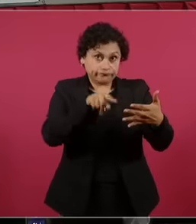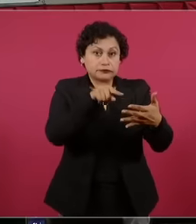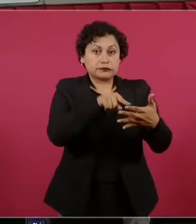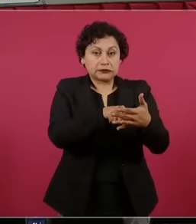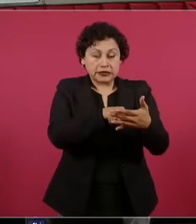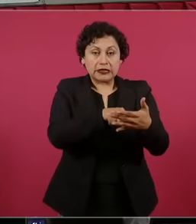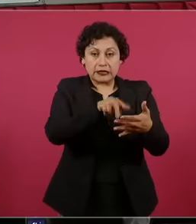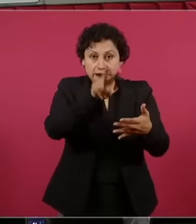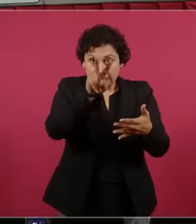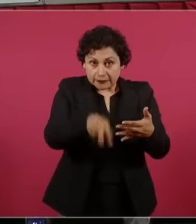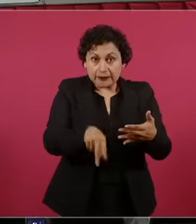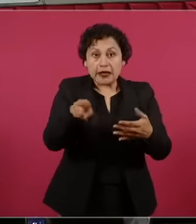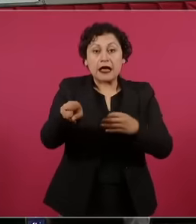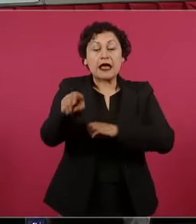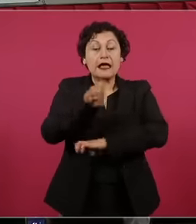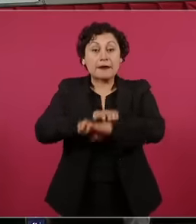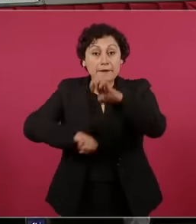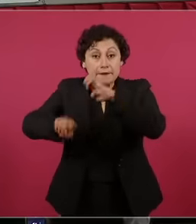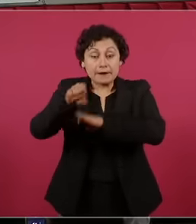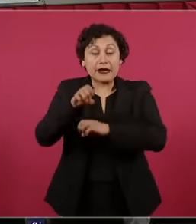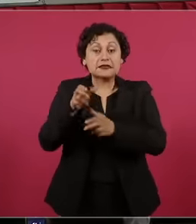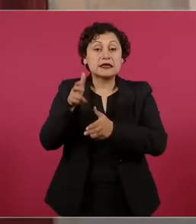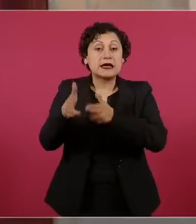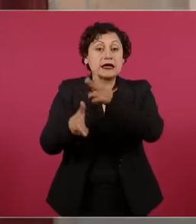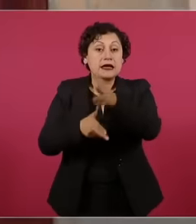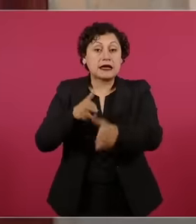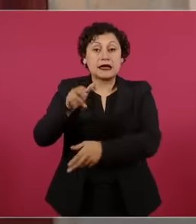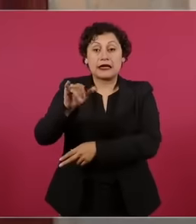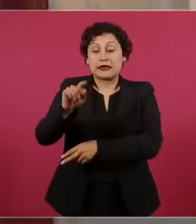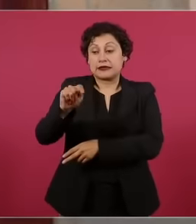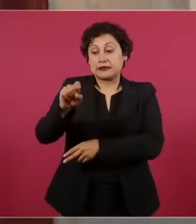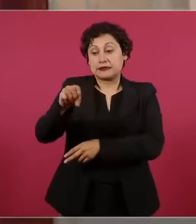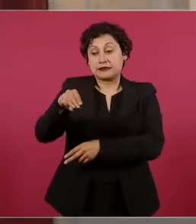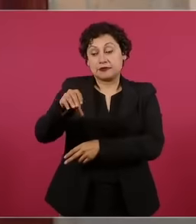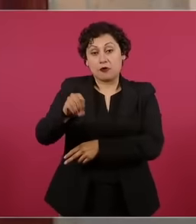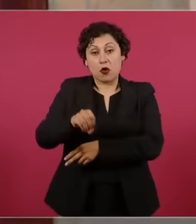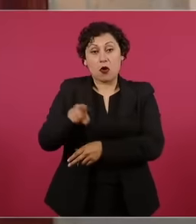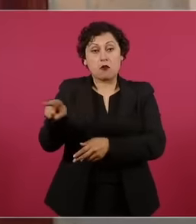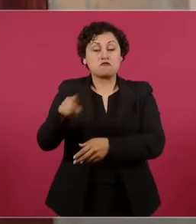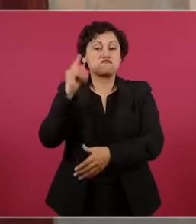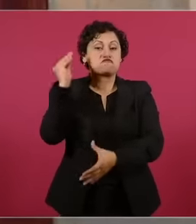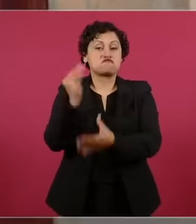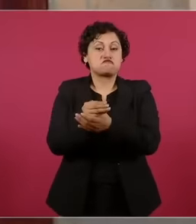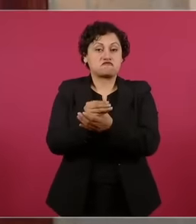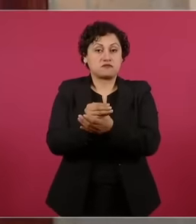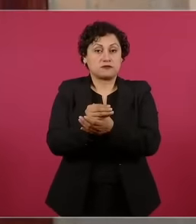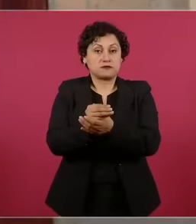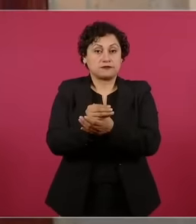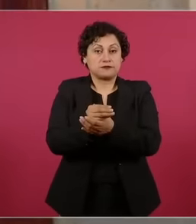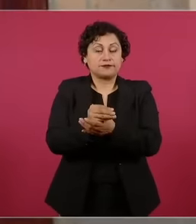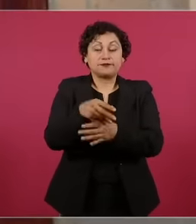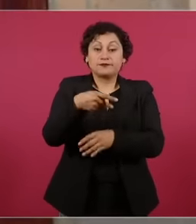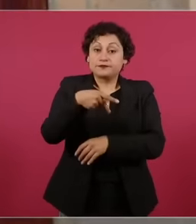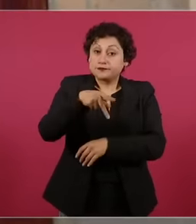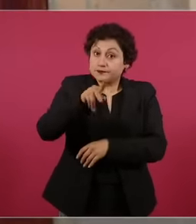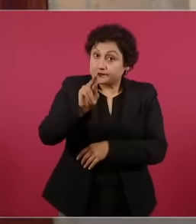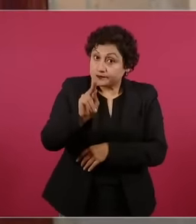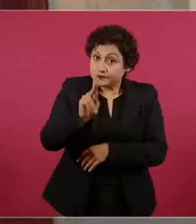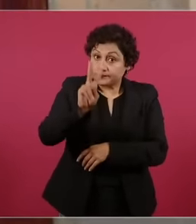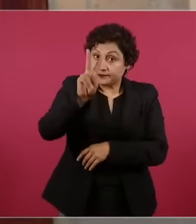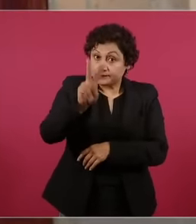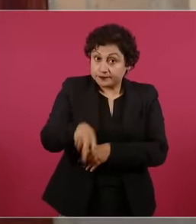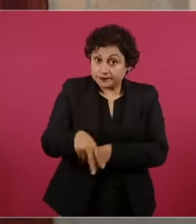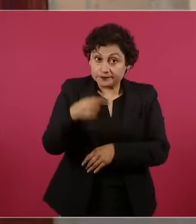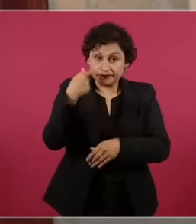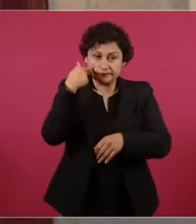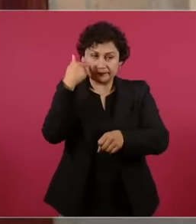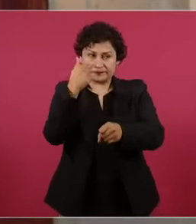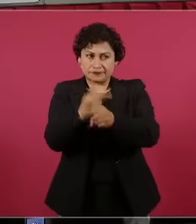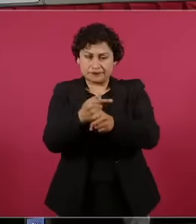ism railway company even when the Amparo appeal was filed out of time,